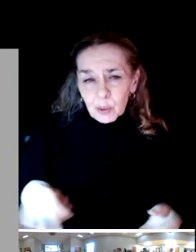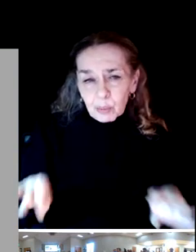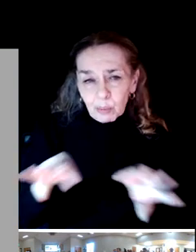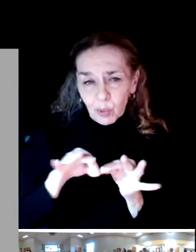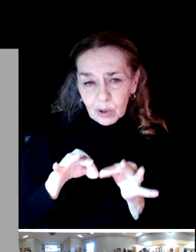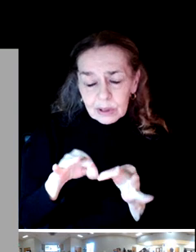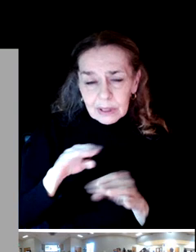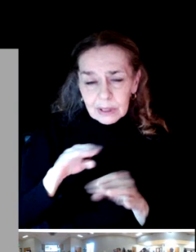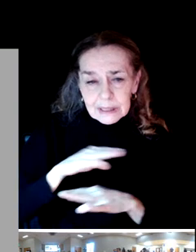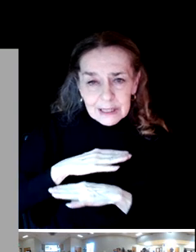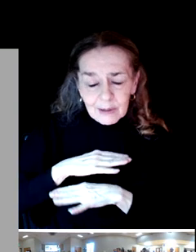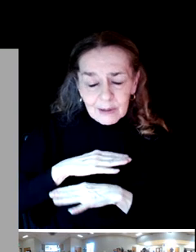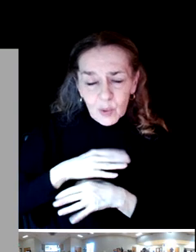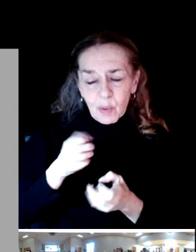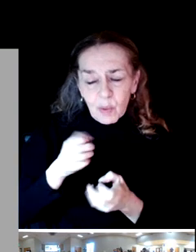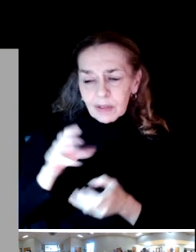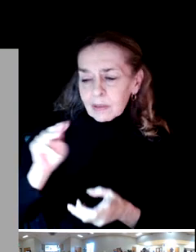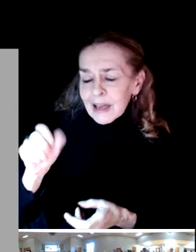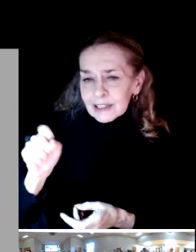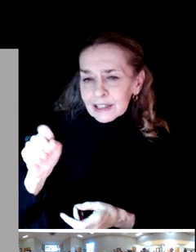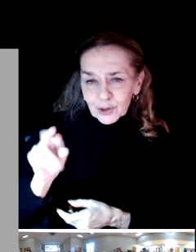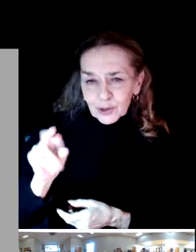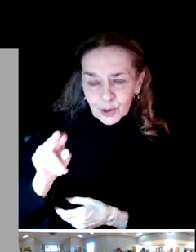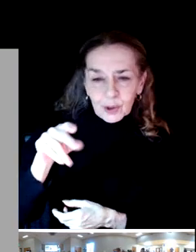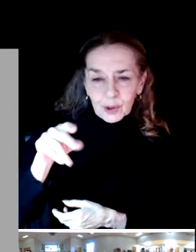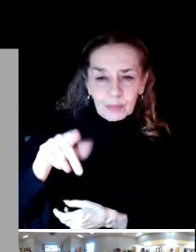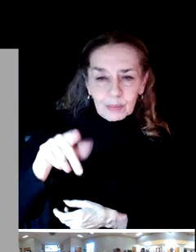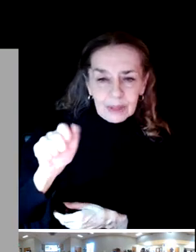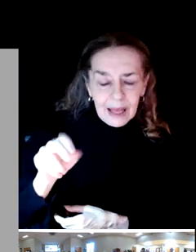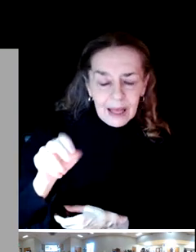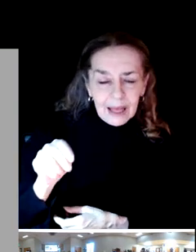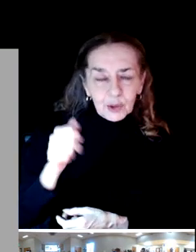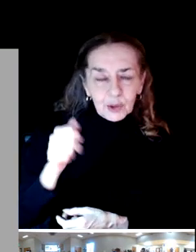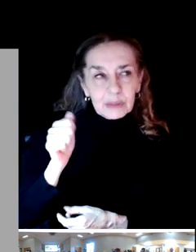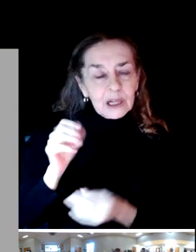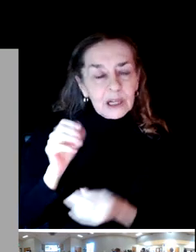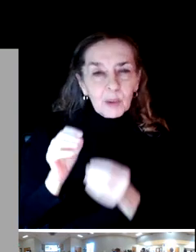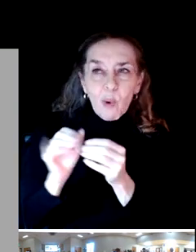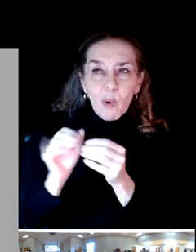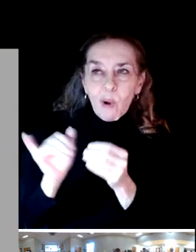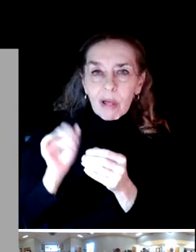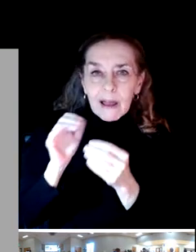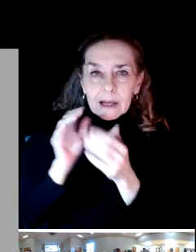We want the master plan to be aspirational and wanted to look forward for the next 20 years.